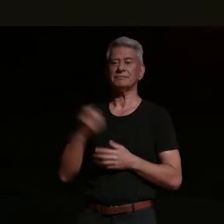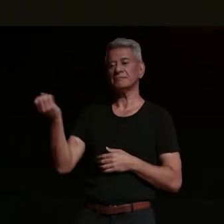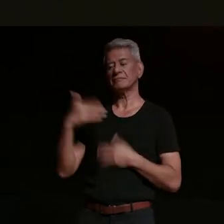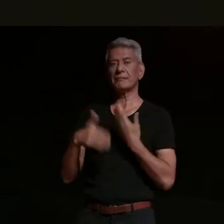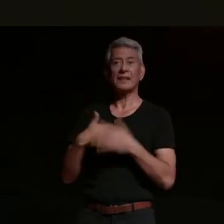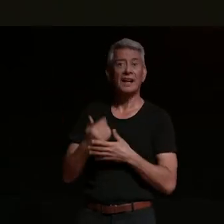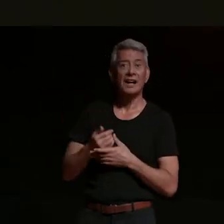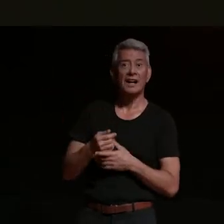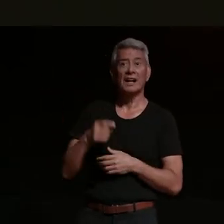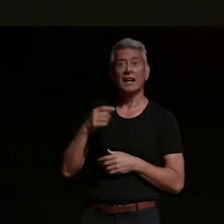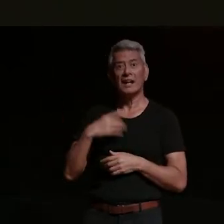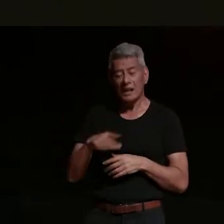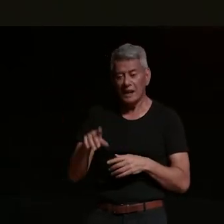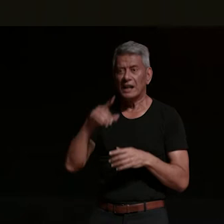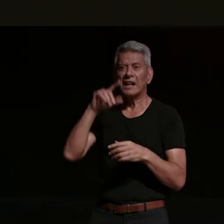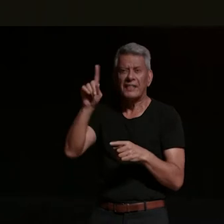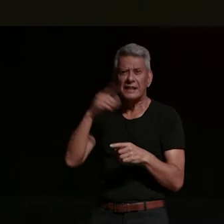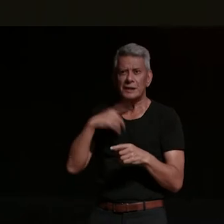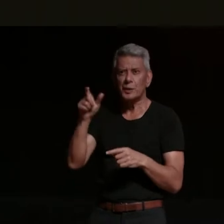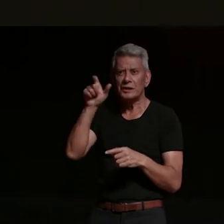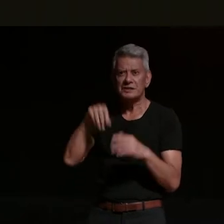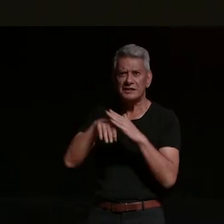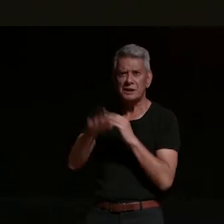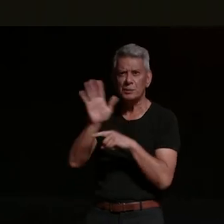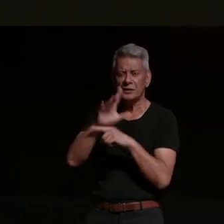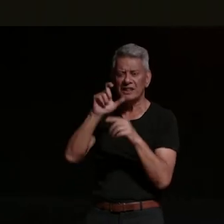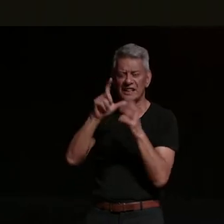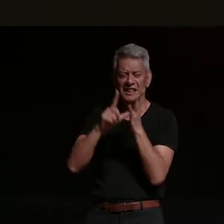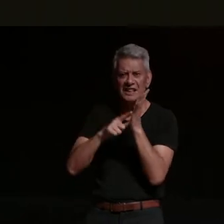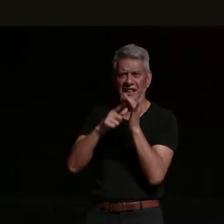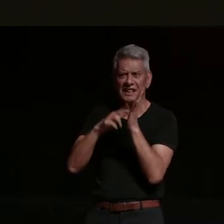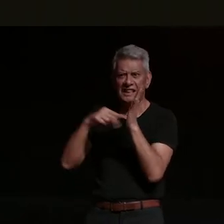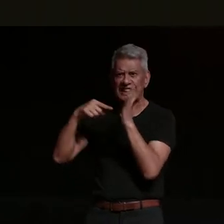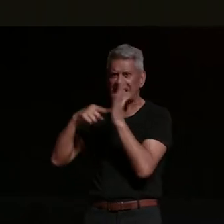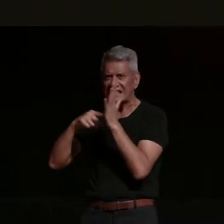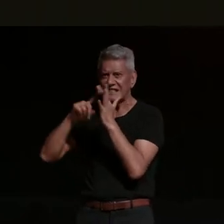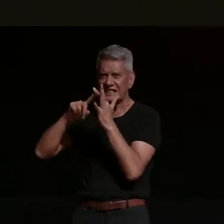oh look clint eastwood is filming a movie and he's specifically asked for dikes on bikes to